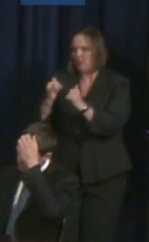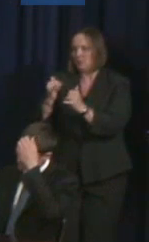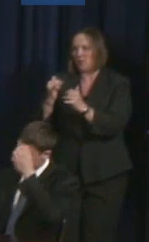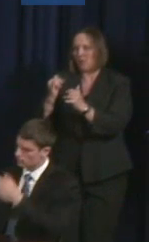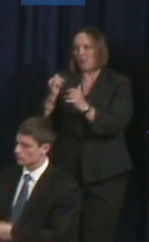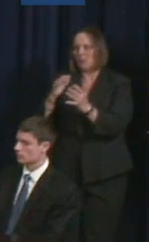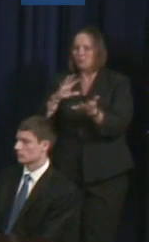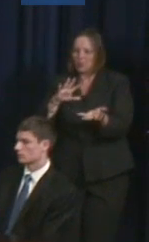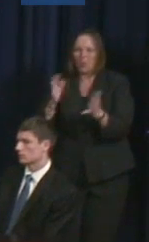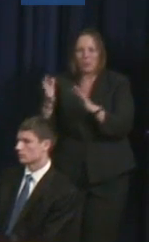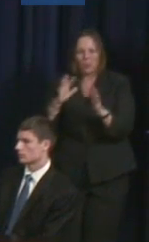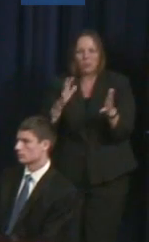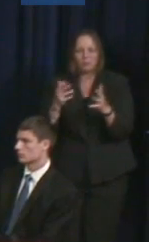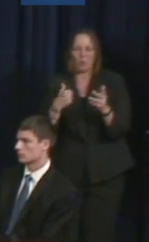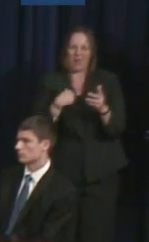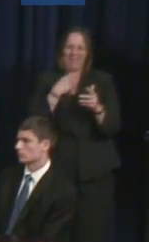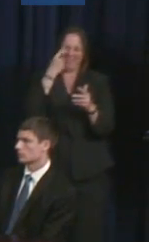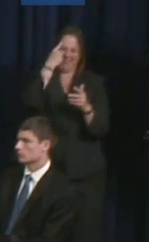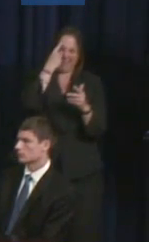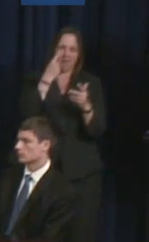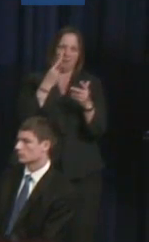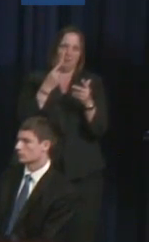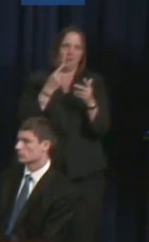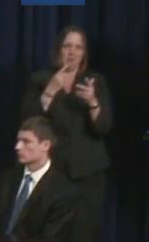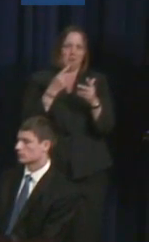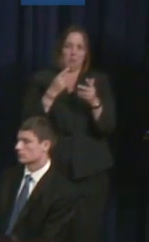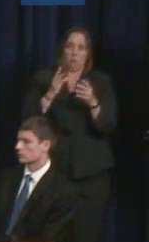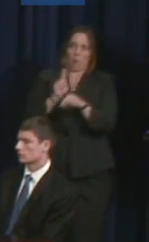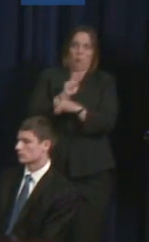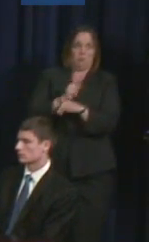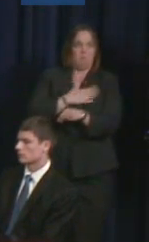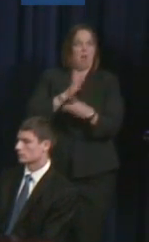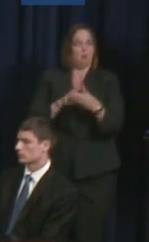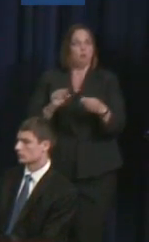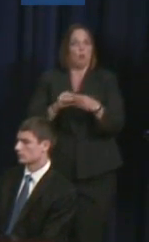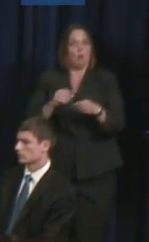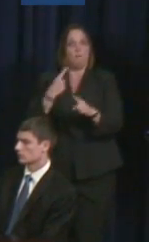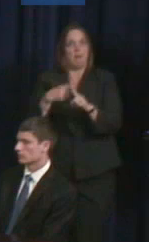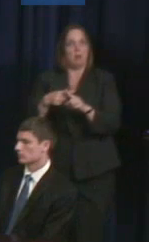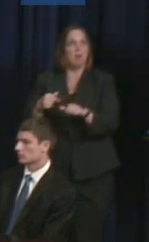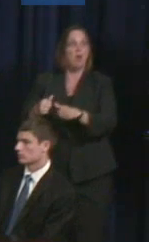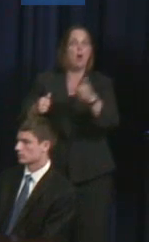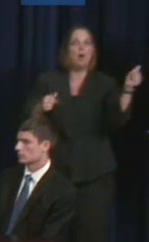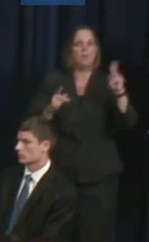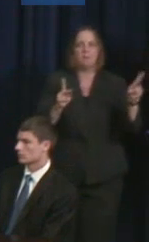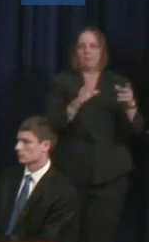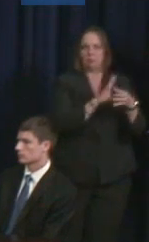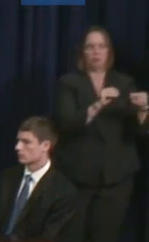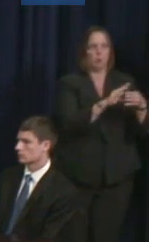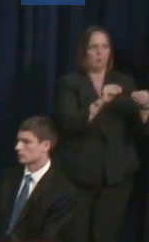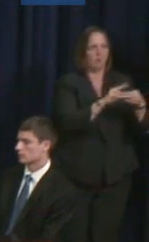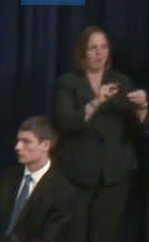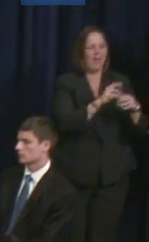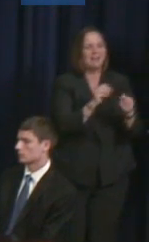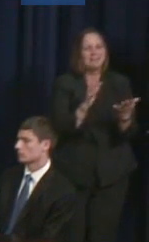And so storytelling, amplifying, voices of others, using social media, photos, is something that I think people are always taking.